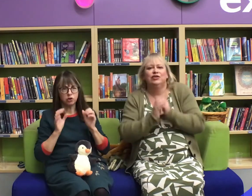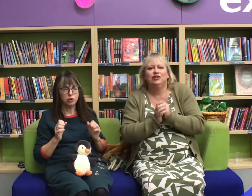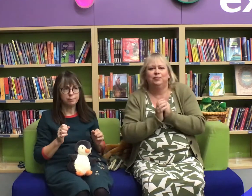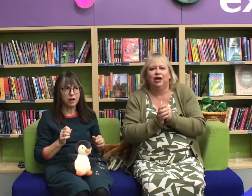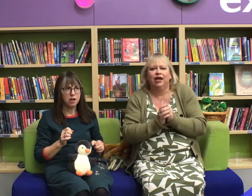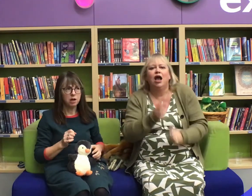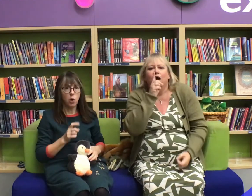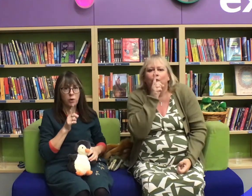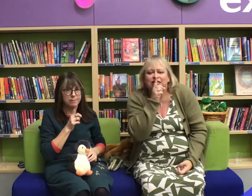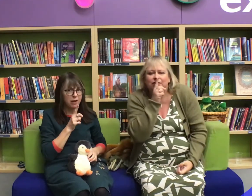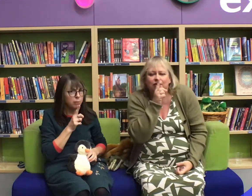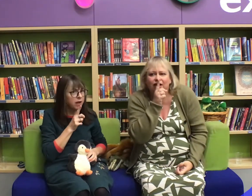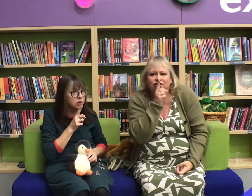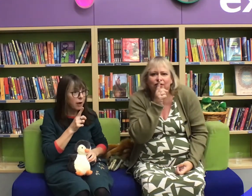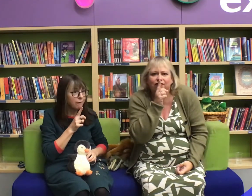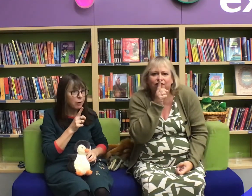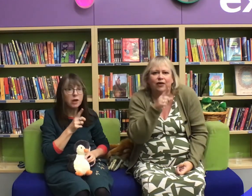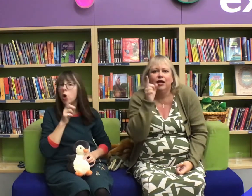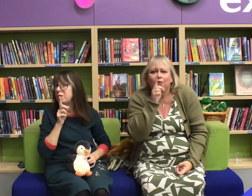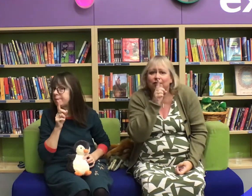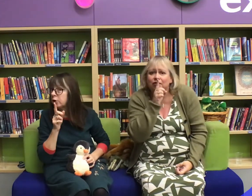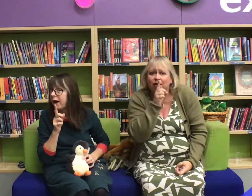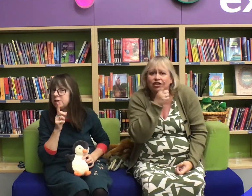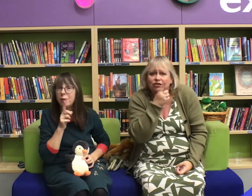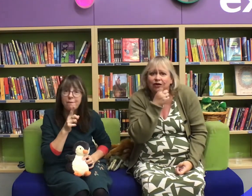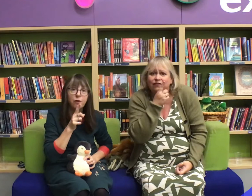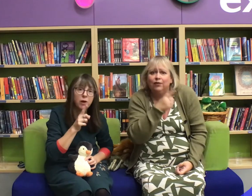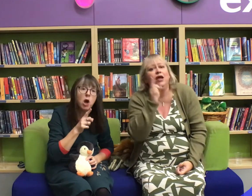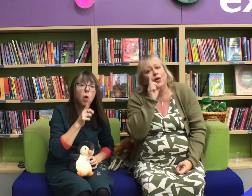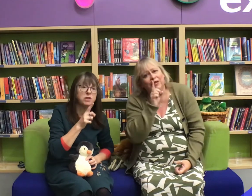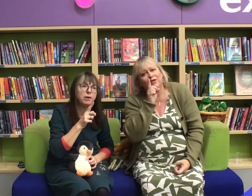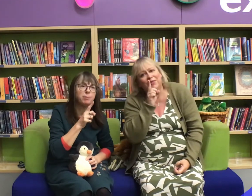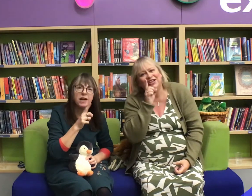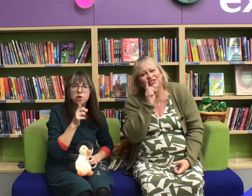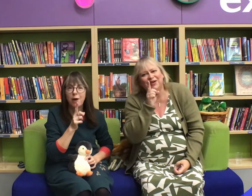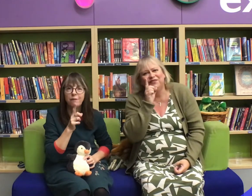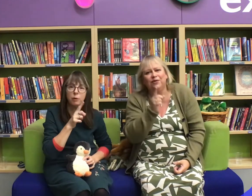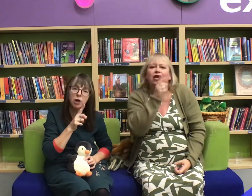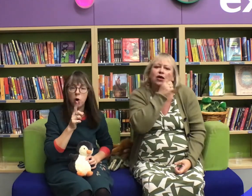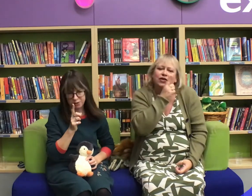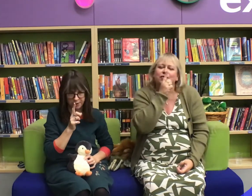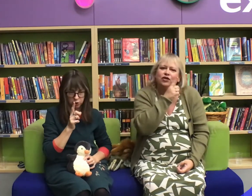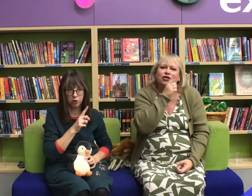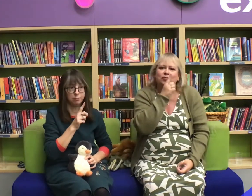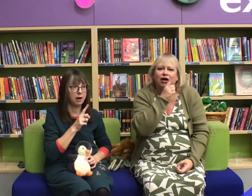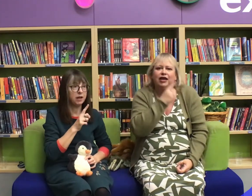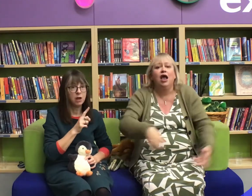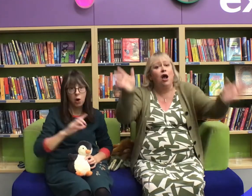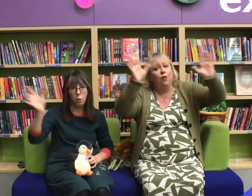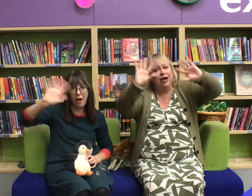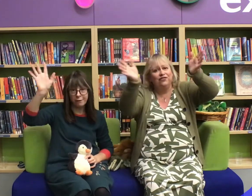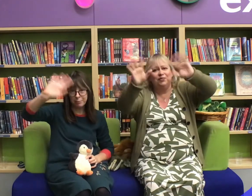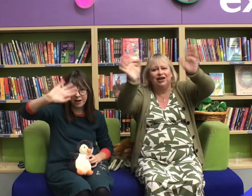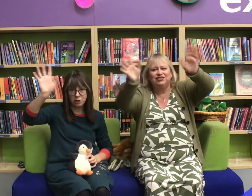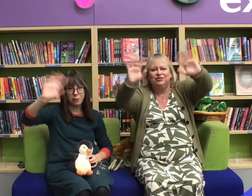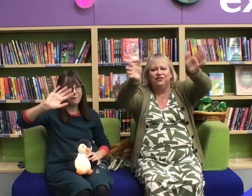Whisper goodbye to everyone, whisper goodbye to everyone, whisper goodbye to everyone,